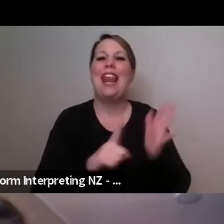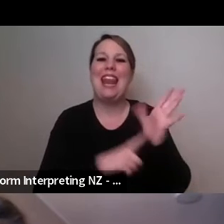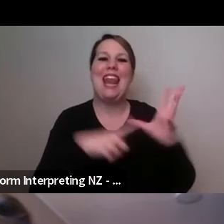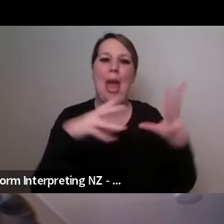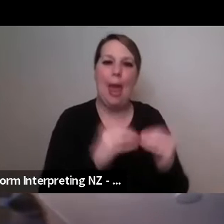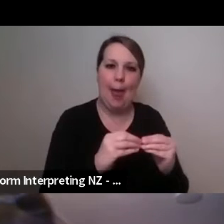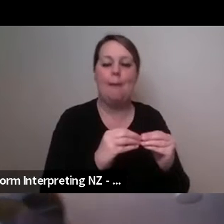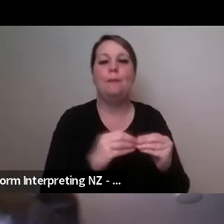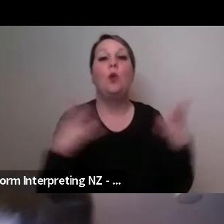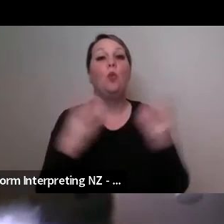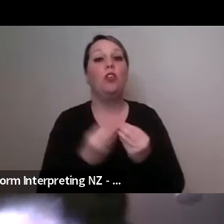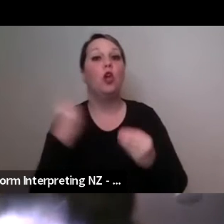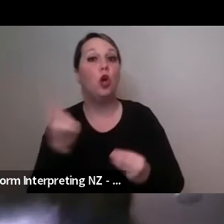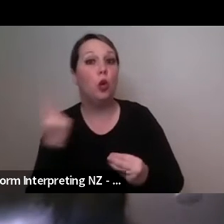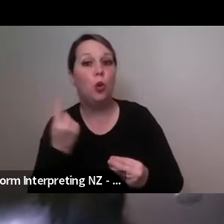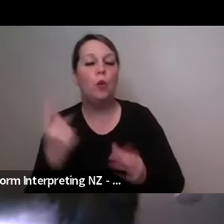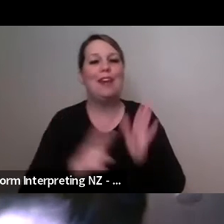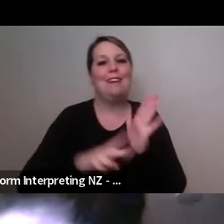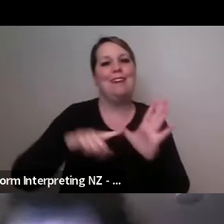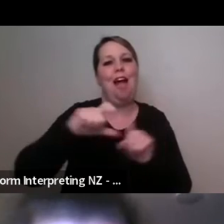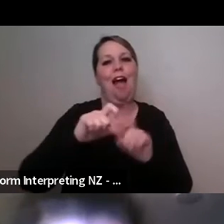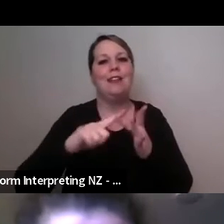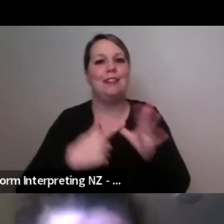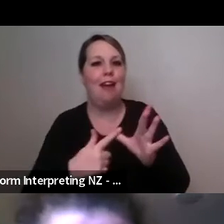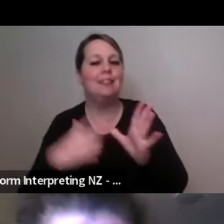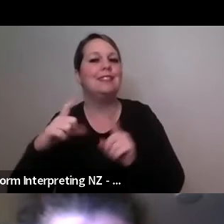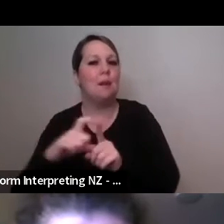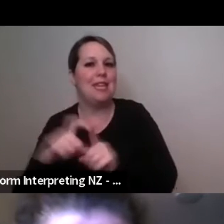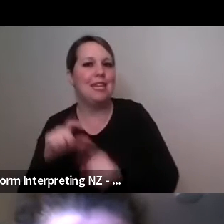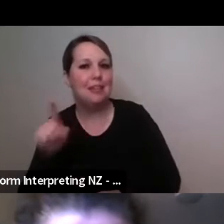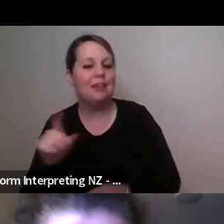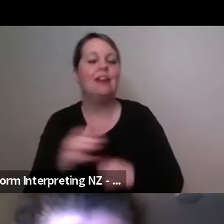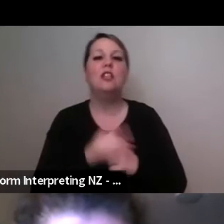um but working with disabled artists helping support them, mentor them is something that's